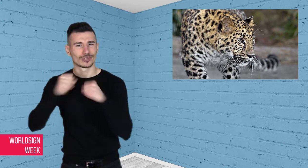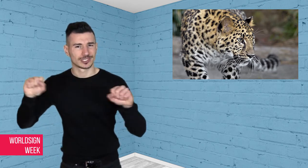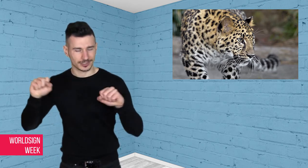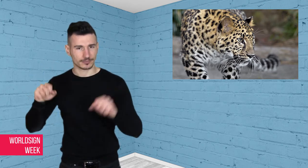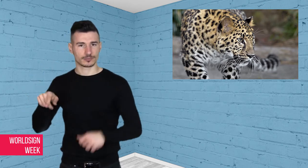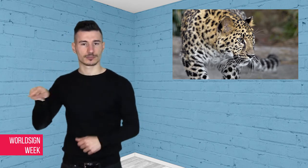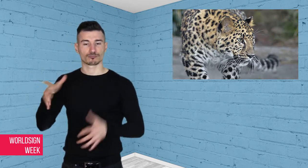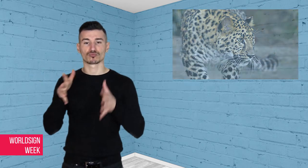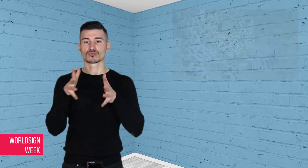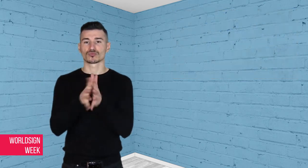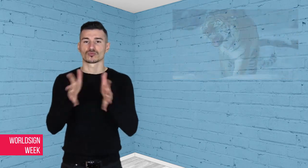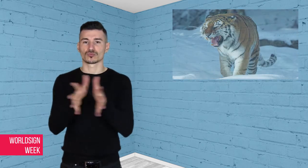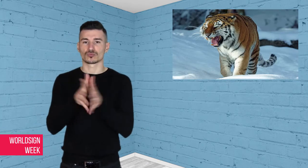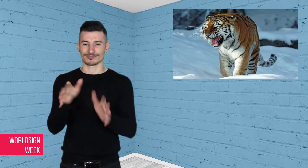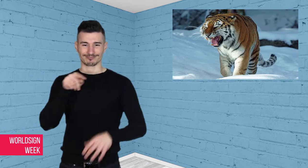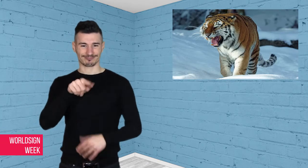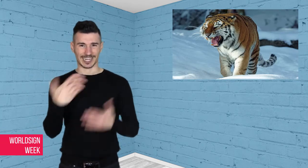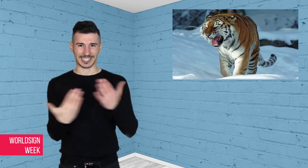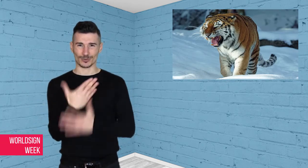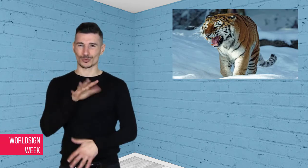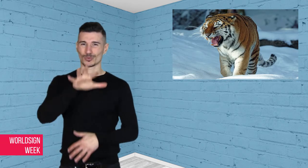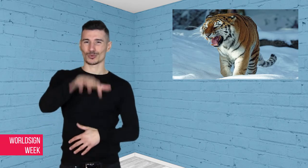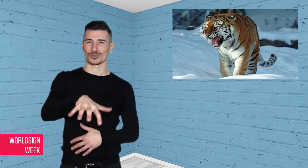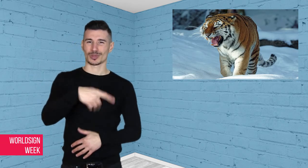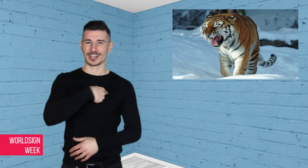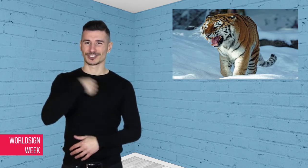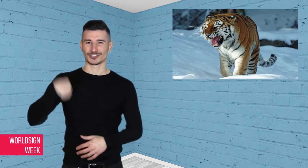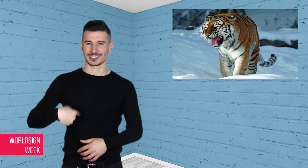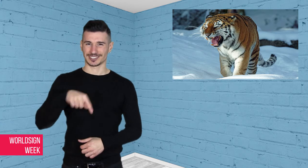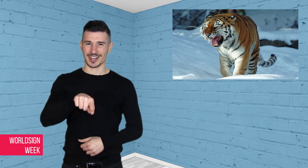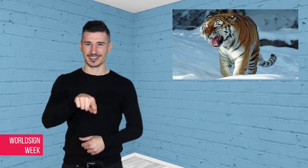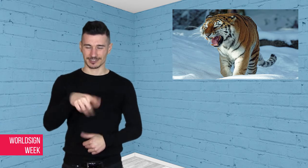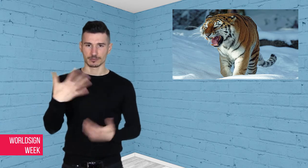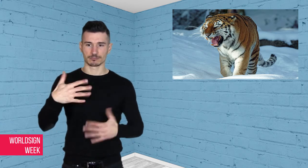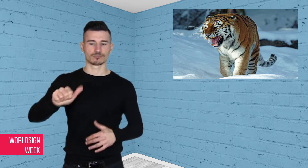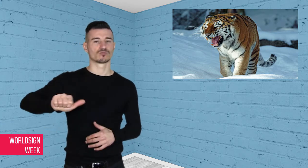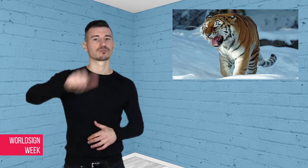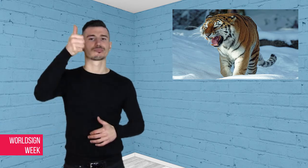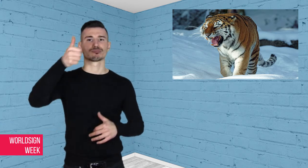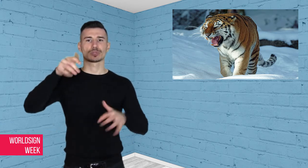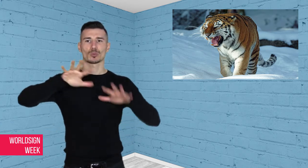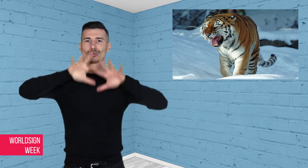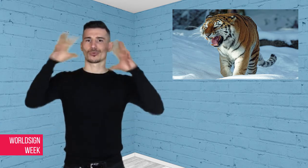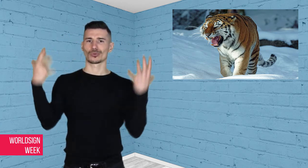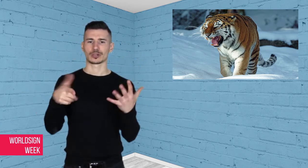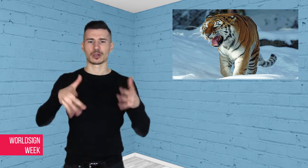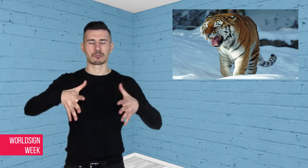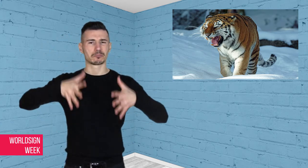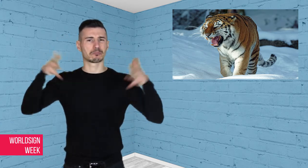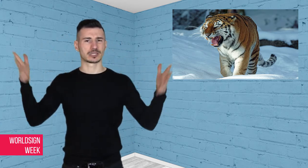most endangered big cats - the